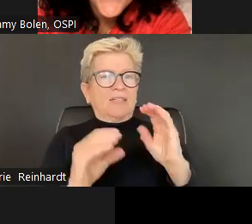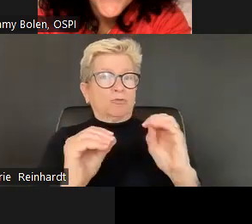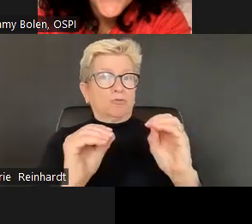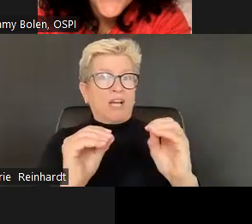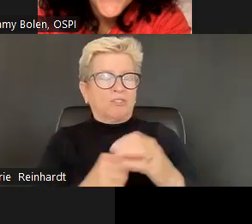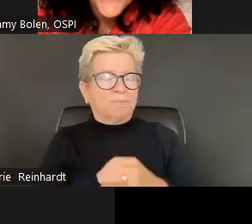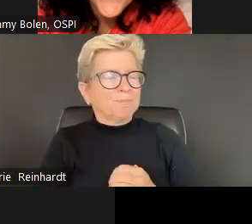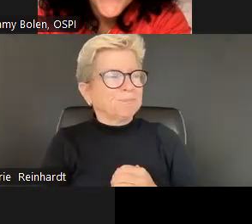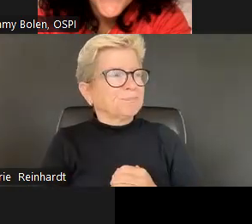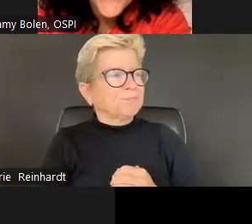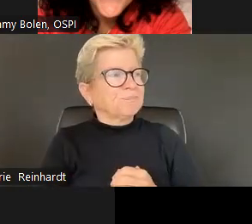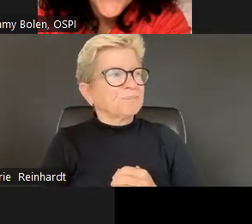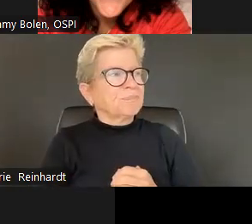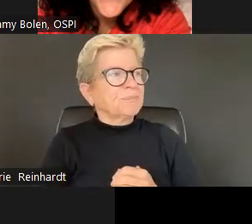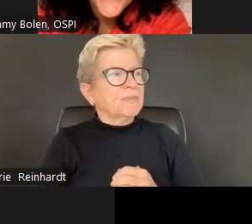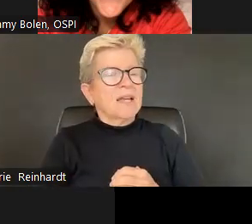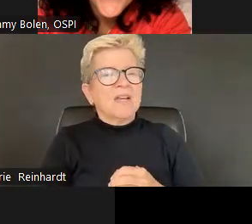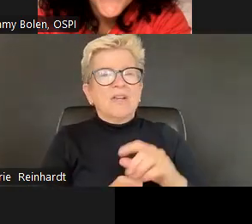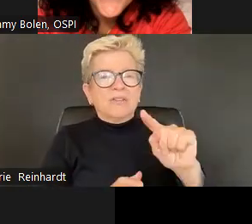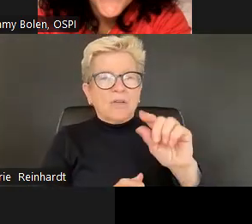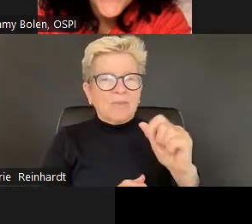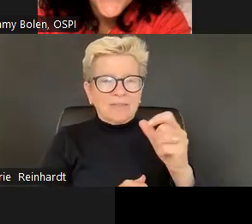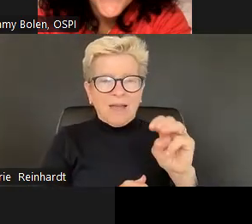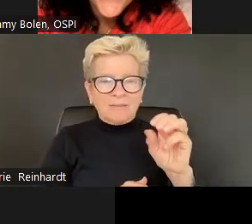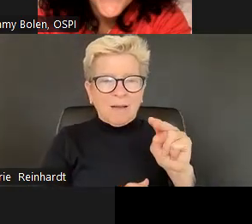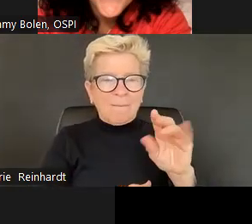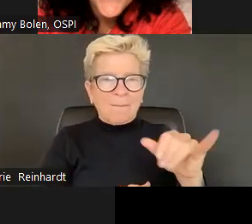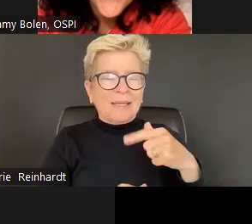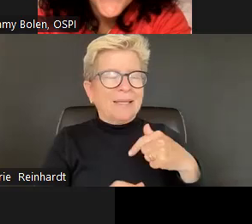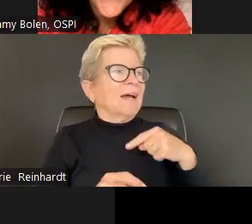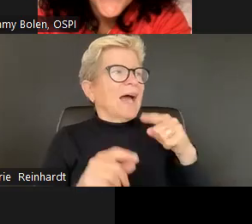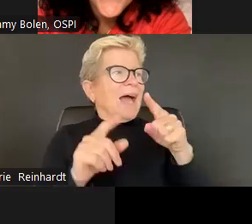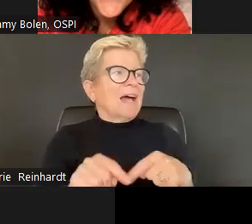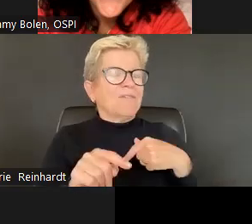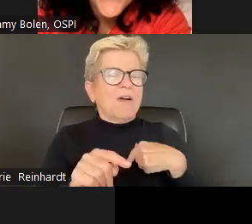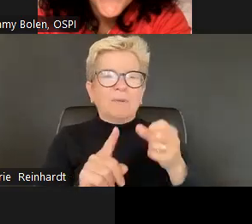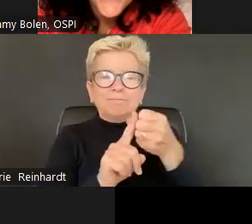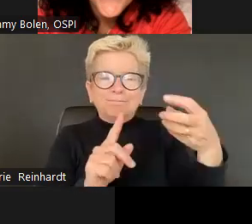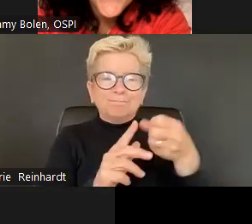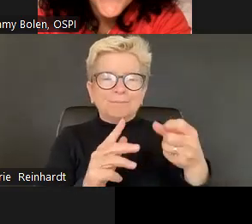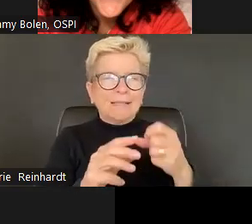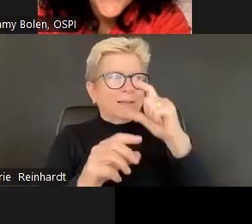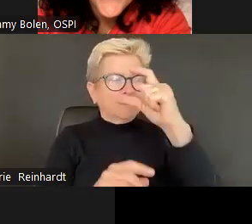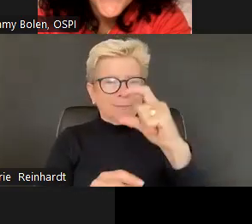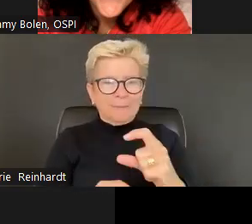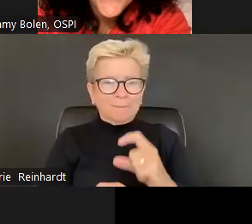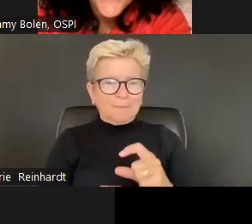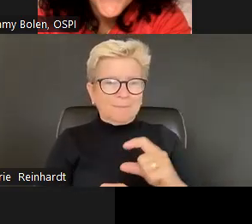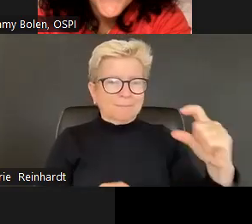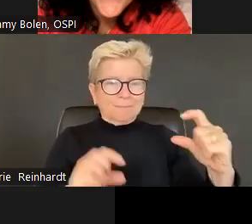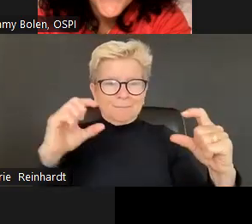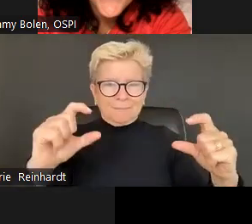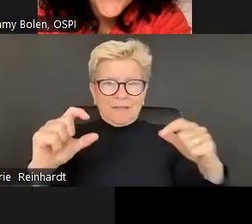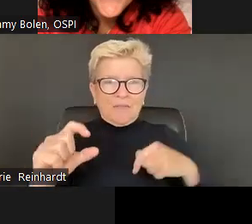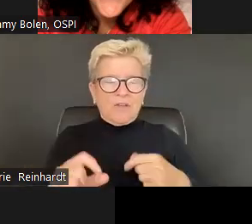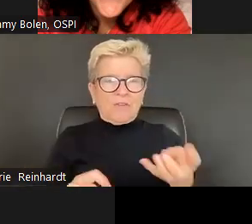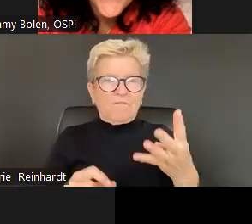Because if we're just scaffolding the classroom discussions if we're scaffolding responsibility and choice, we need a way to think about those skills and how can we naturally embed them in the ways in which academic construction occurs.